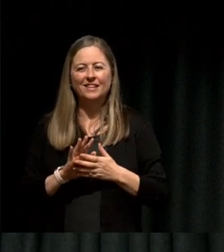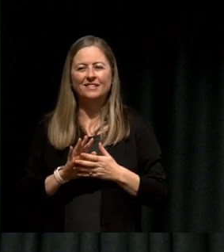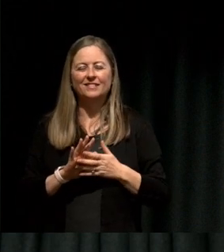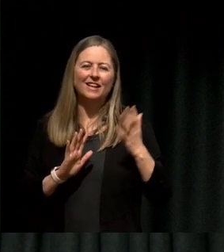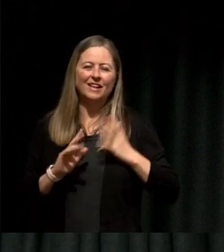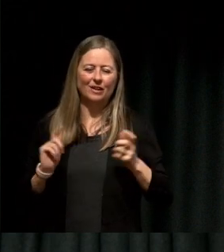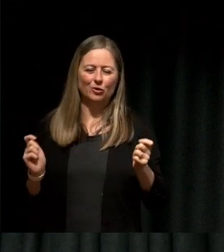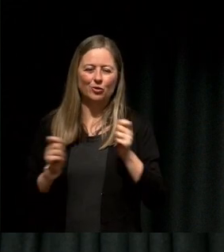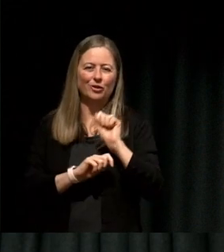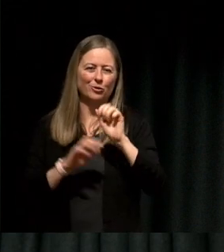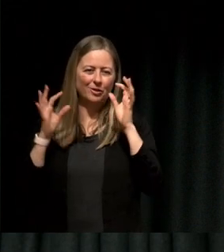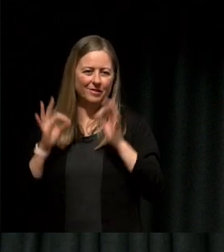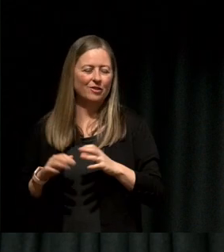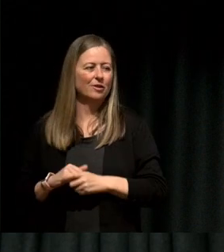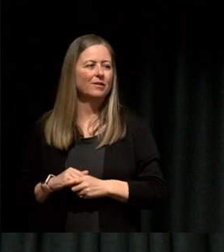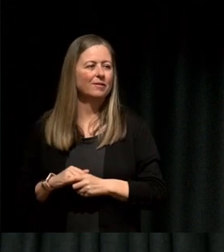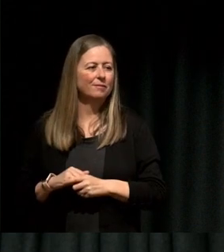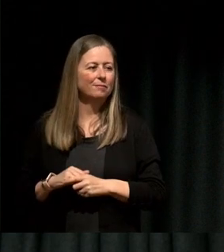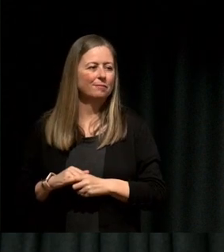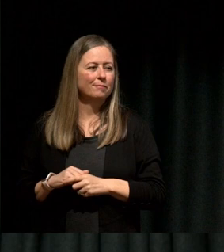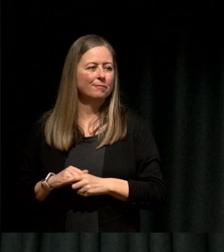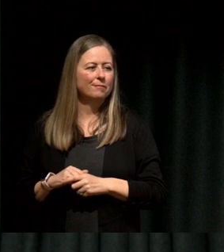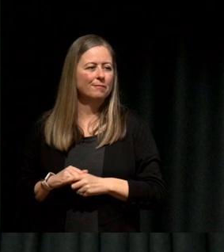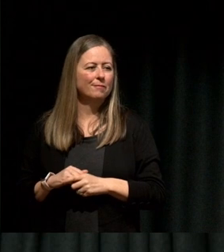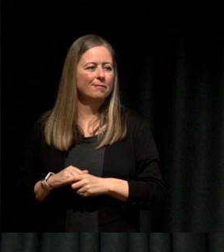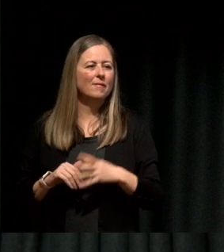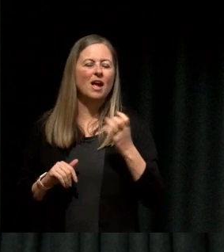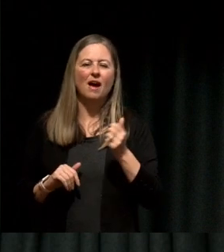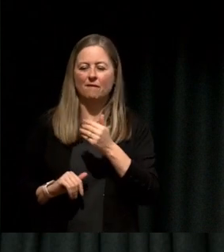The other practice that I have as a creative practice called the morning pages, and so